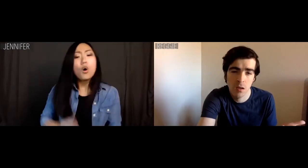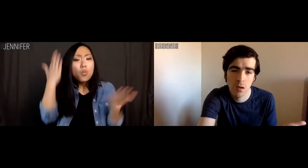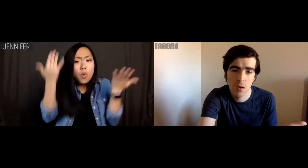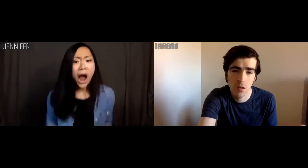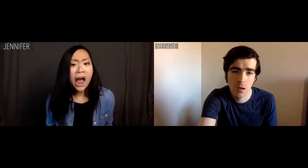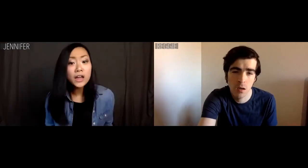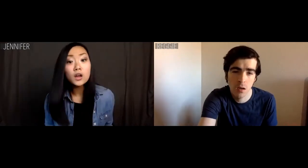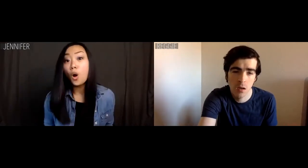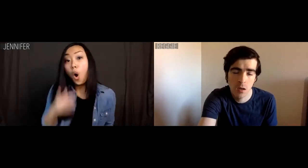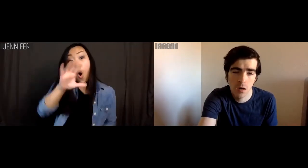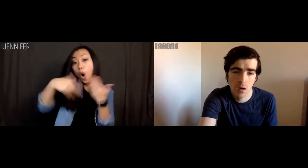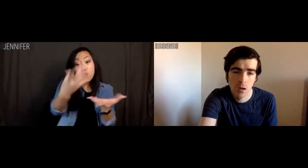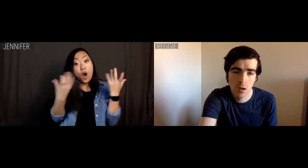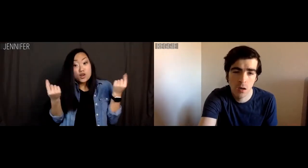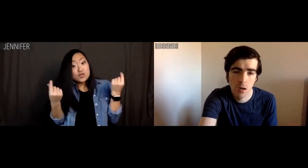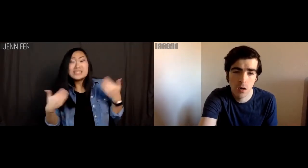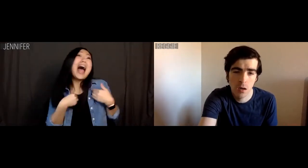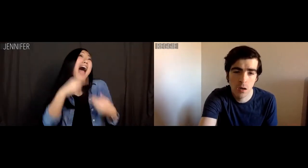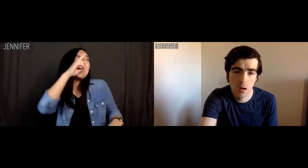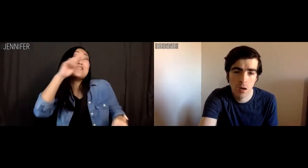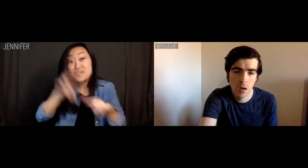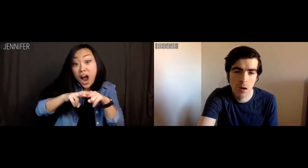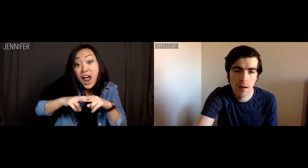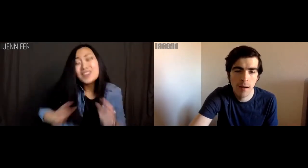Jennifer: Oh, why? Because all you want to do is have fun?